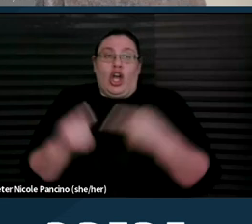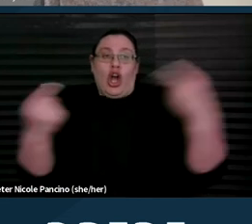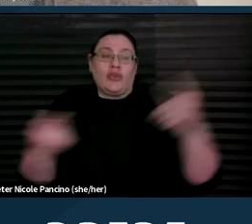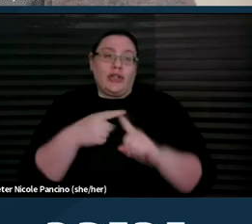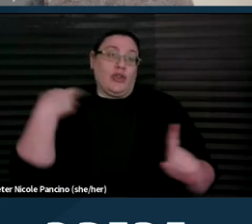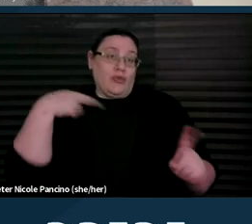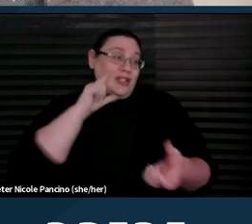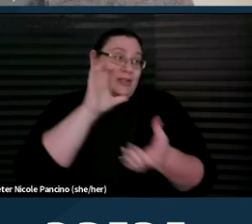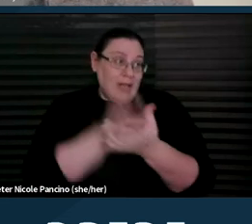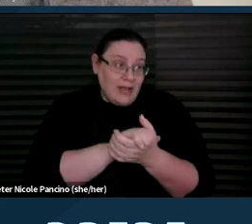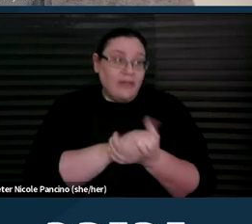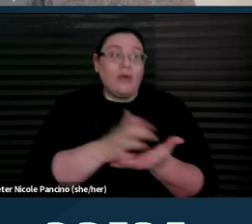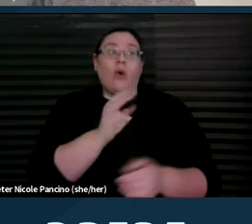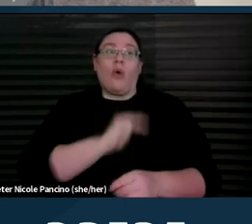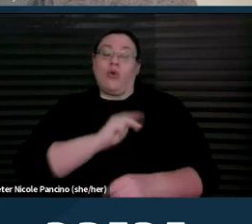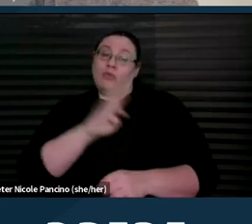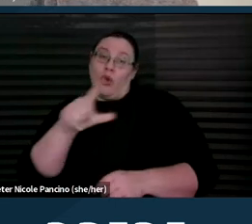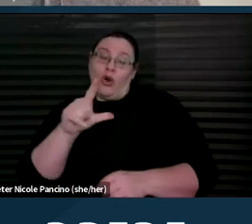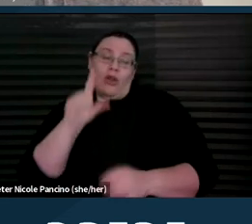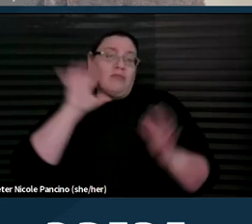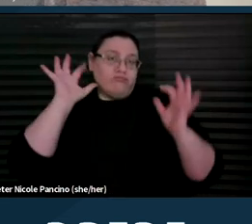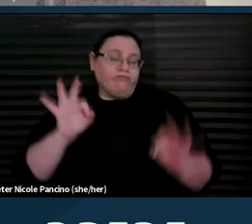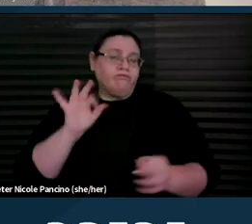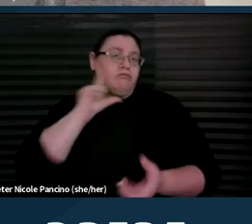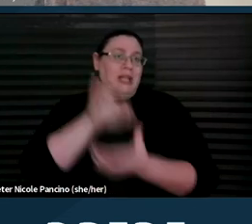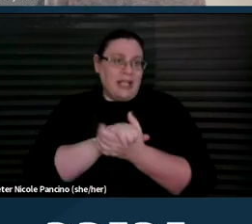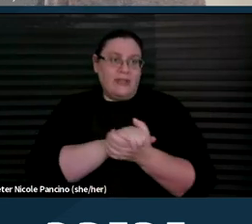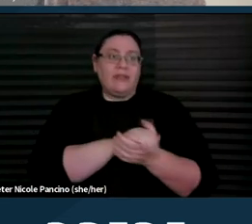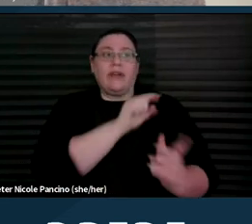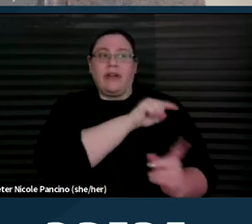or moral convictions of such individual or institutions.